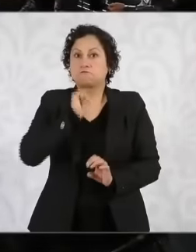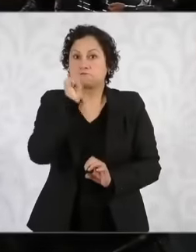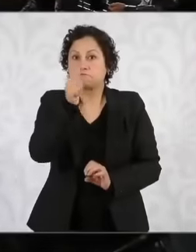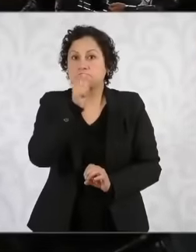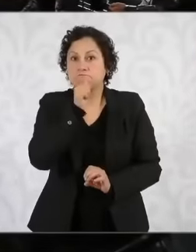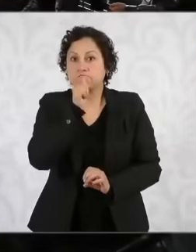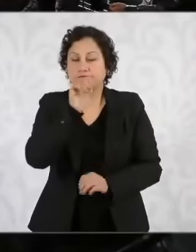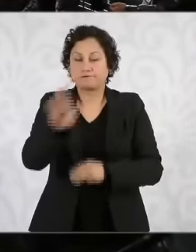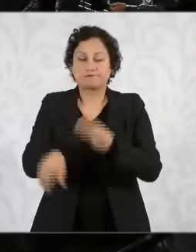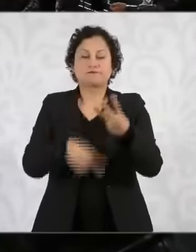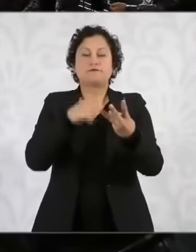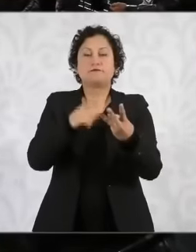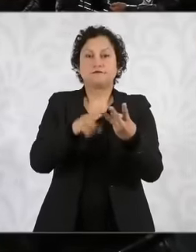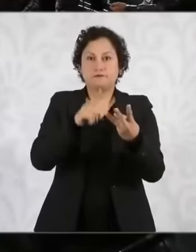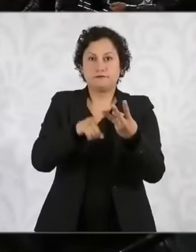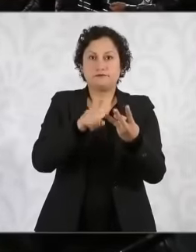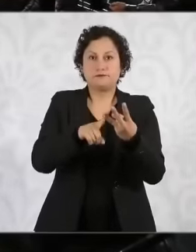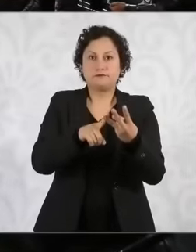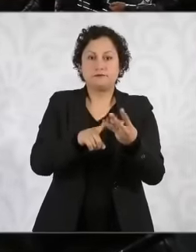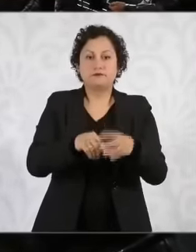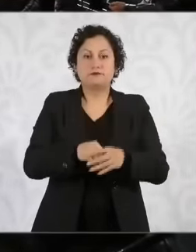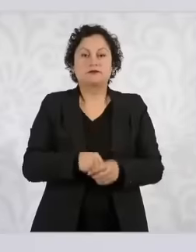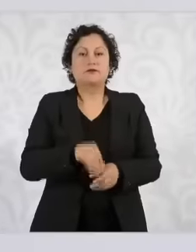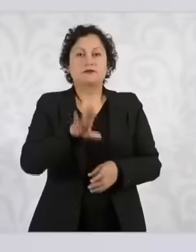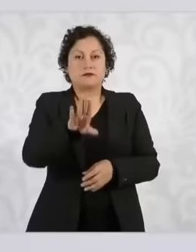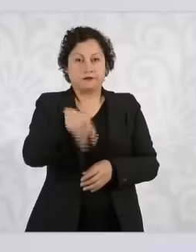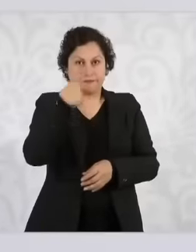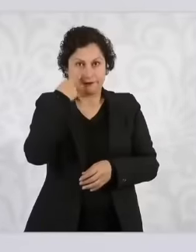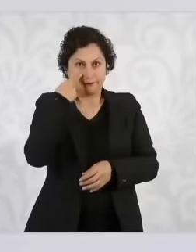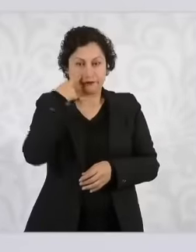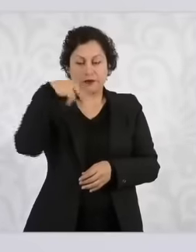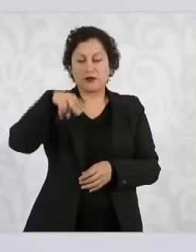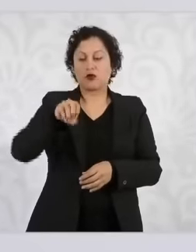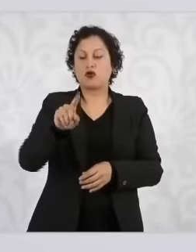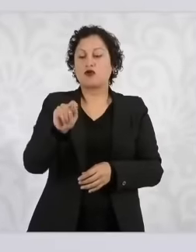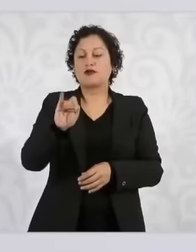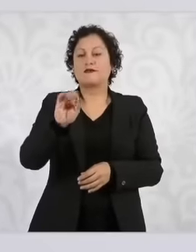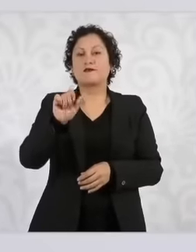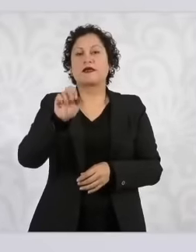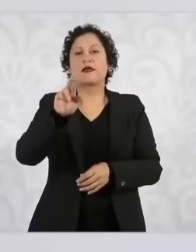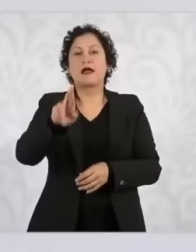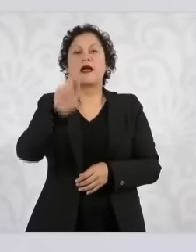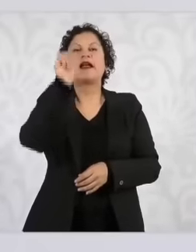is in support of a colleague notify means that we formally found out legally we